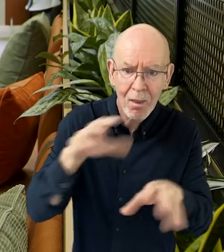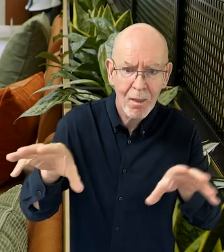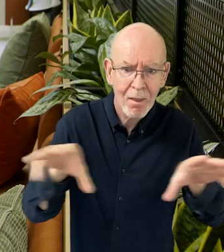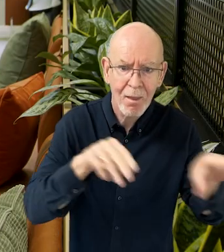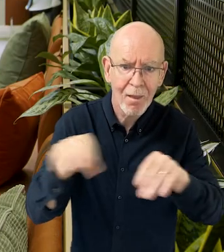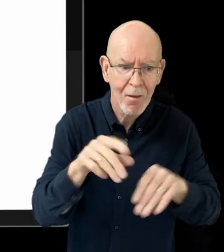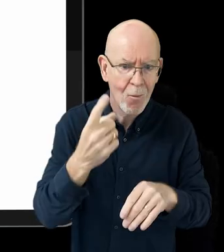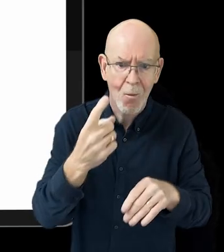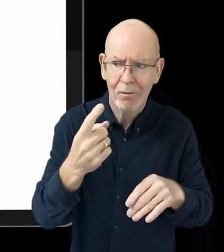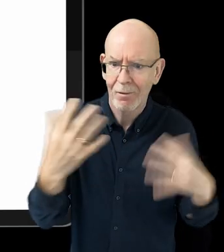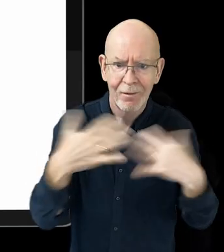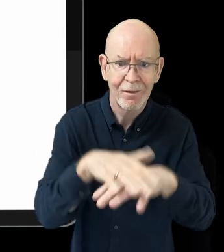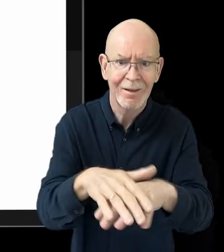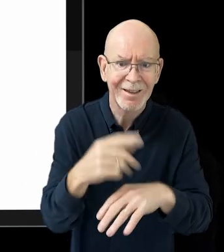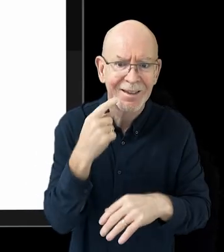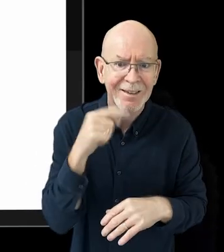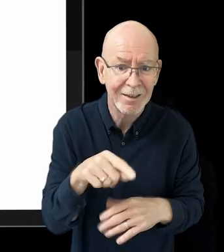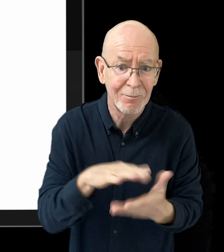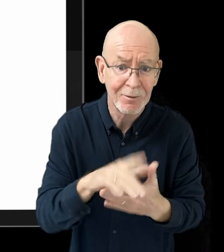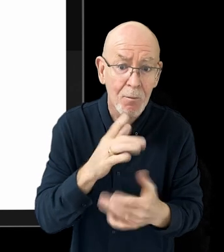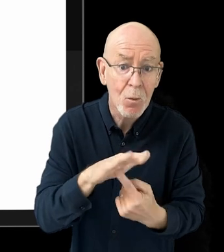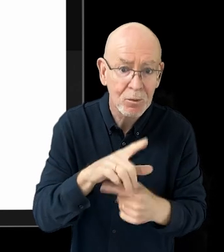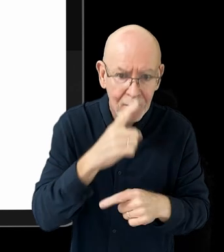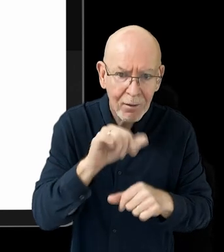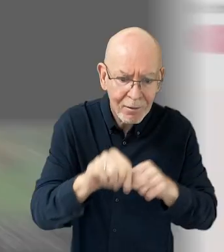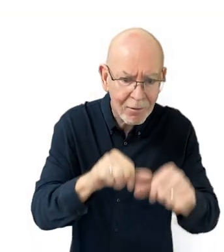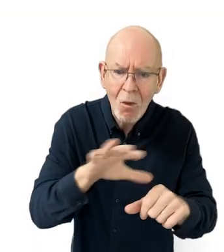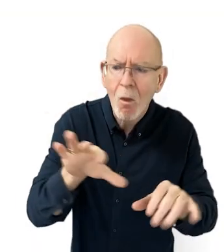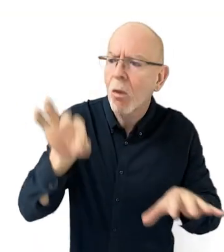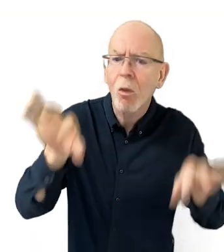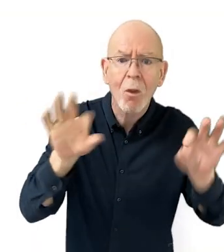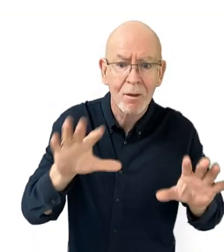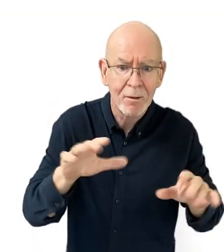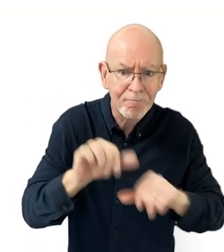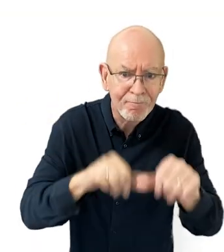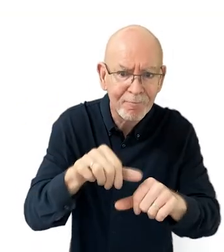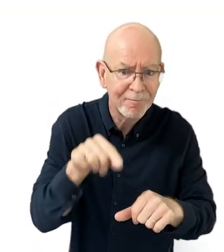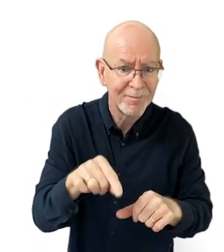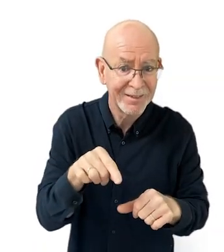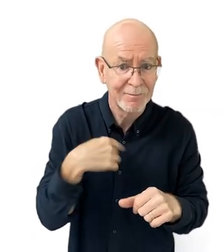we want to put it all together into one flow. And most importantly, that flow is chronological, not algorithmic.